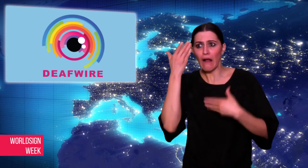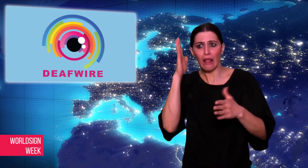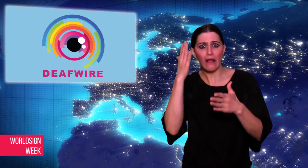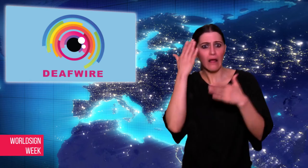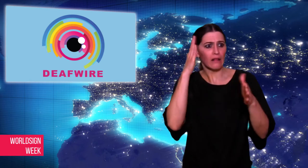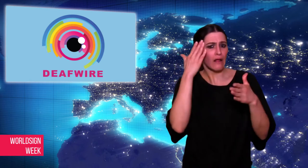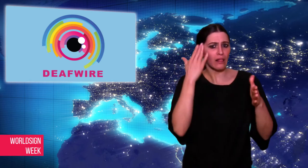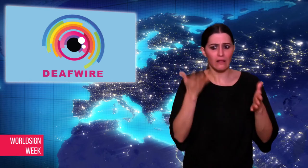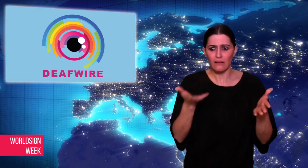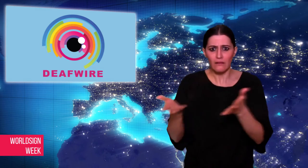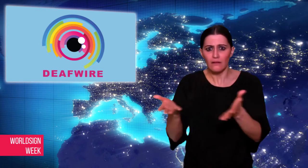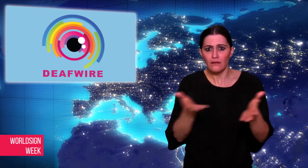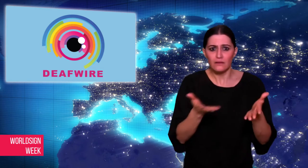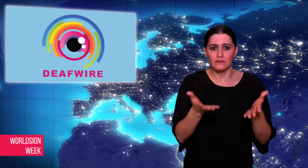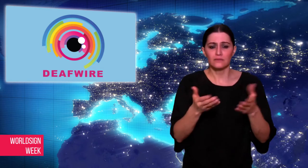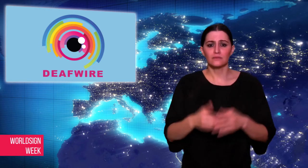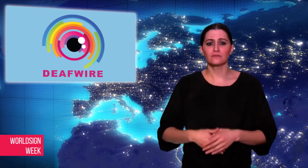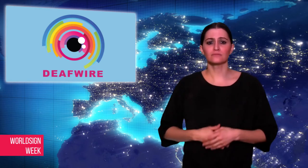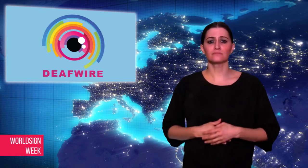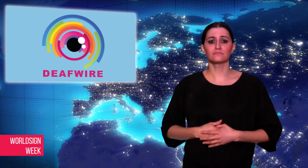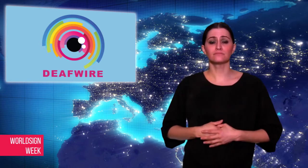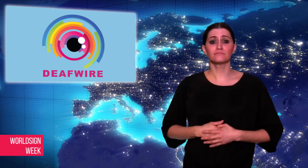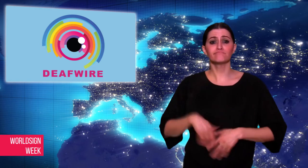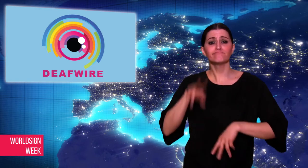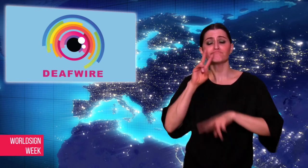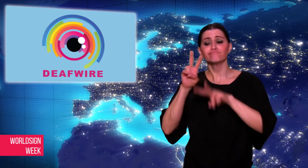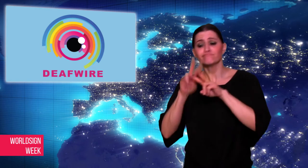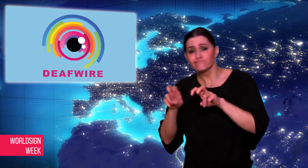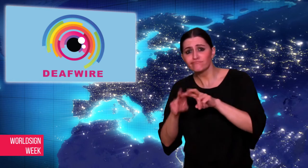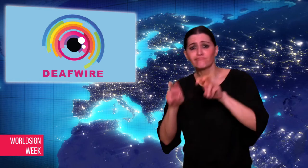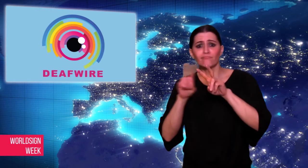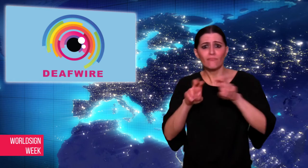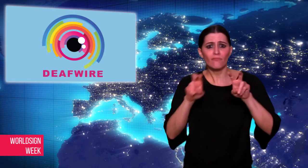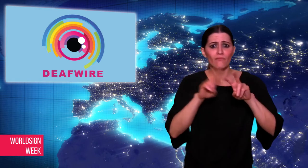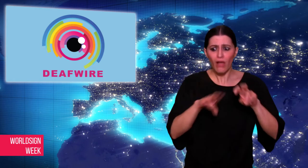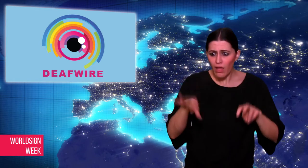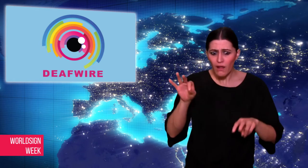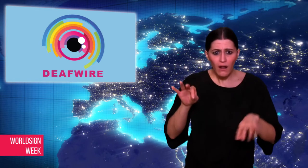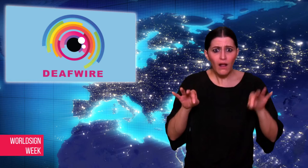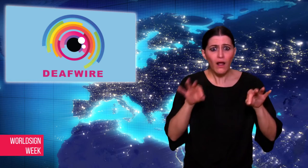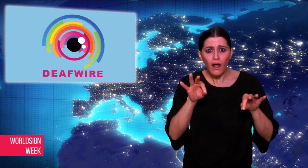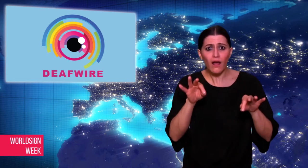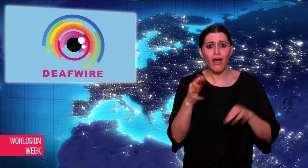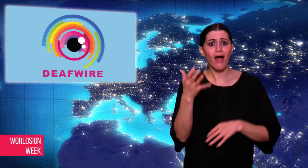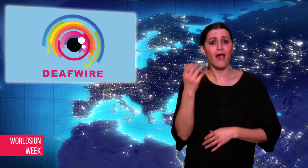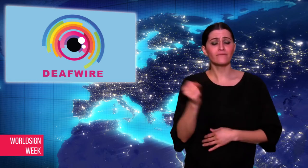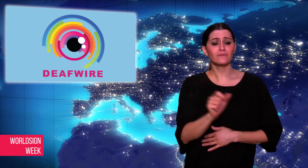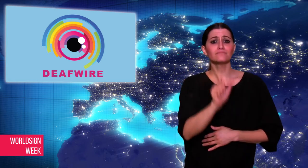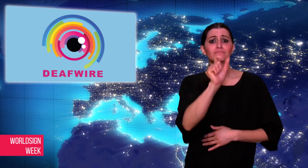were not able to demonstrate any